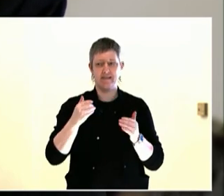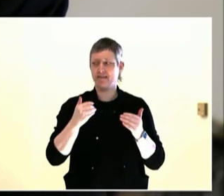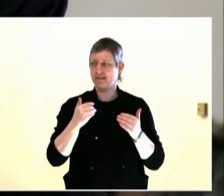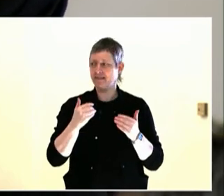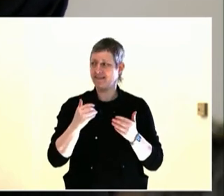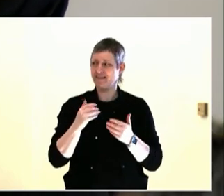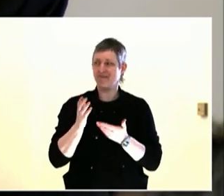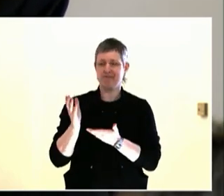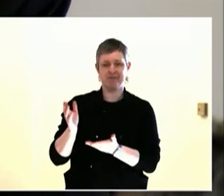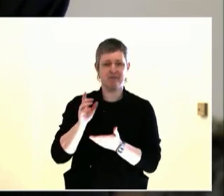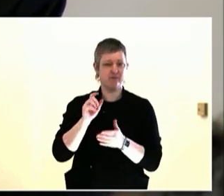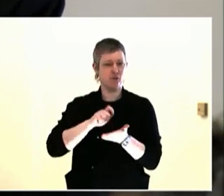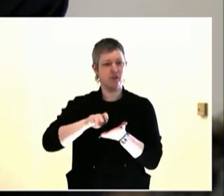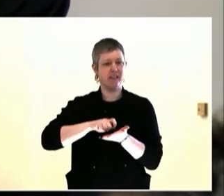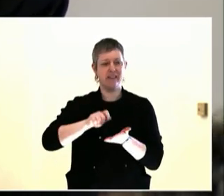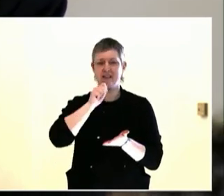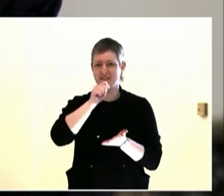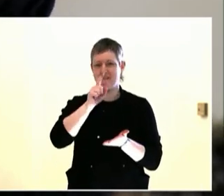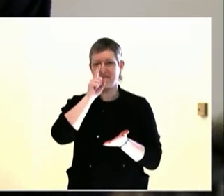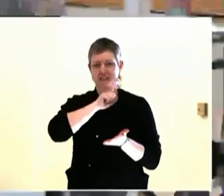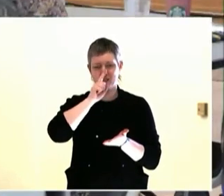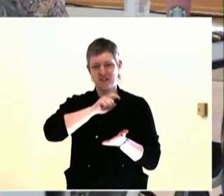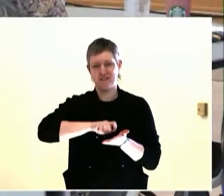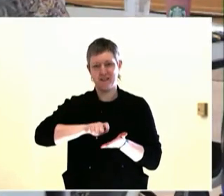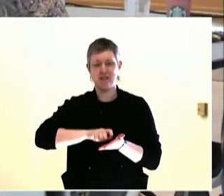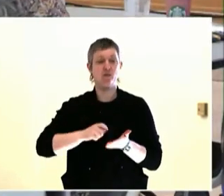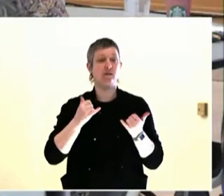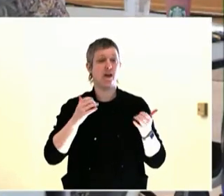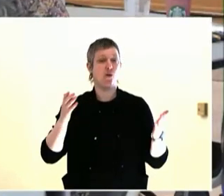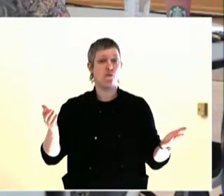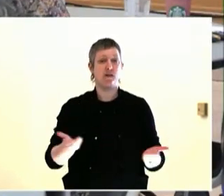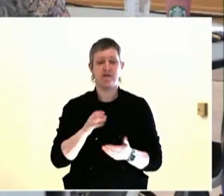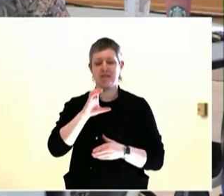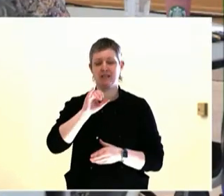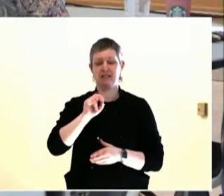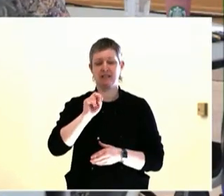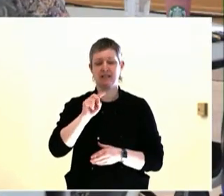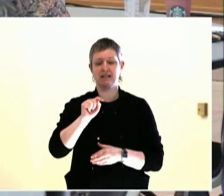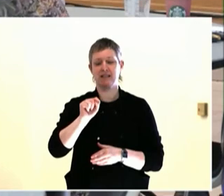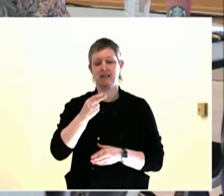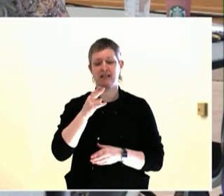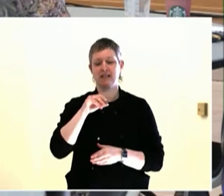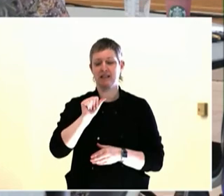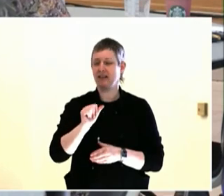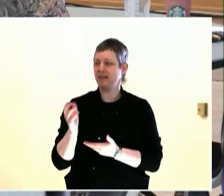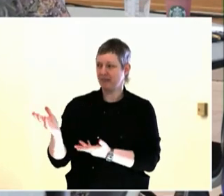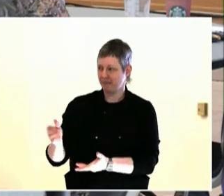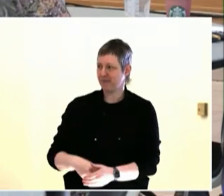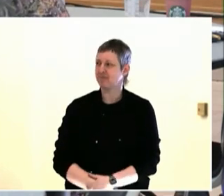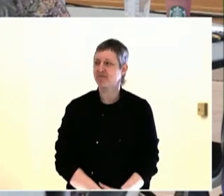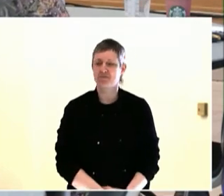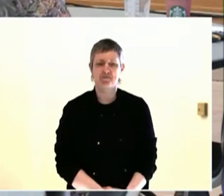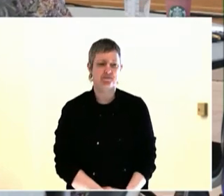have to be creative in using novel and innovative forms of decisions.